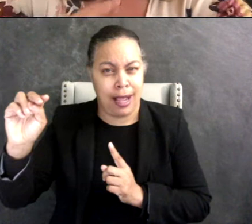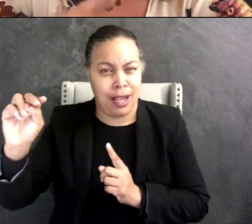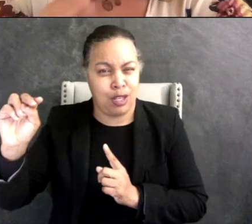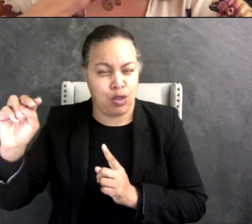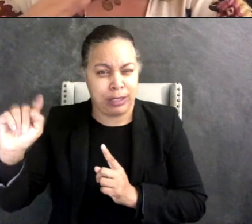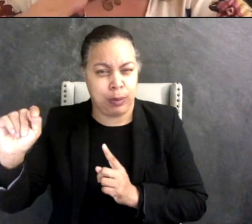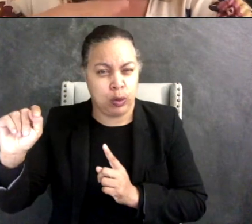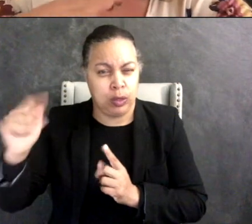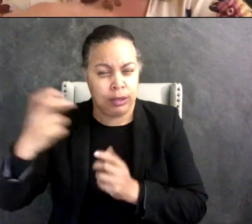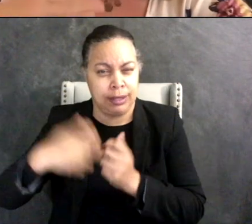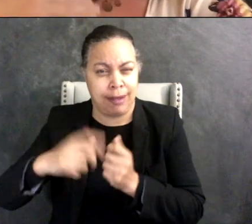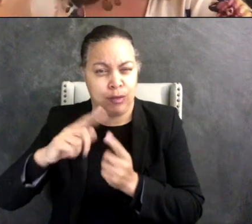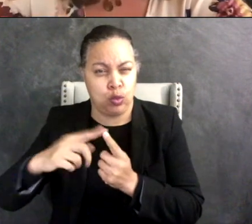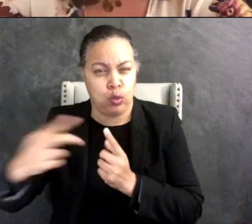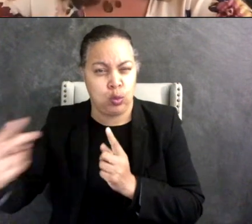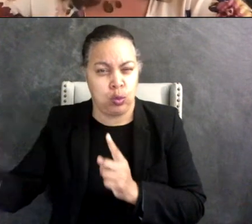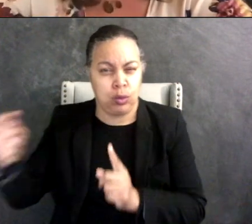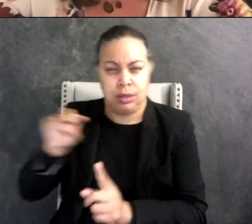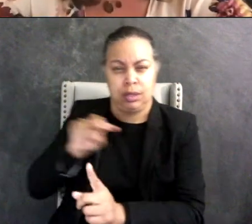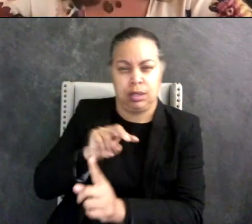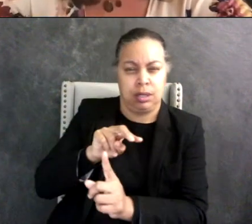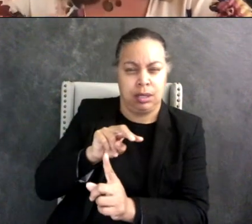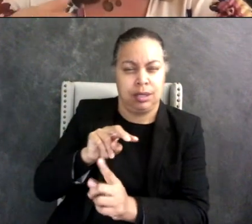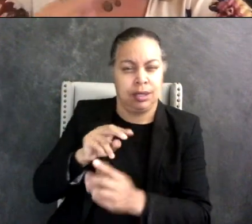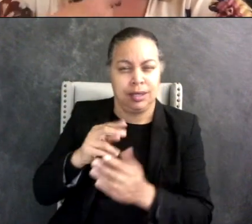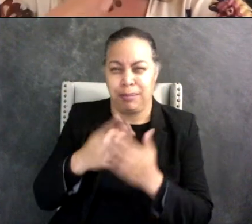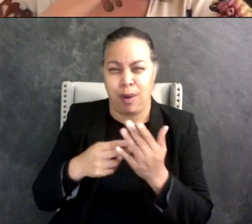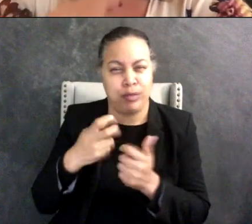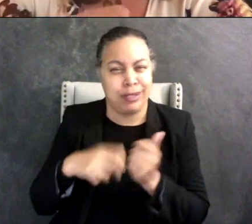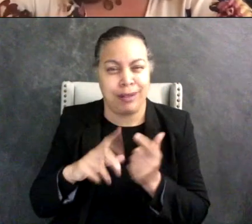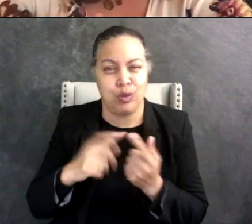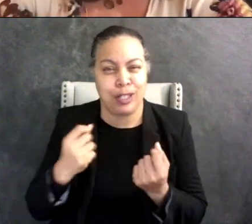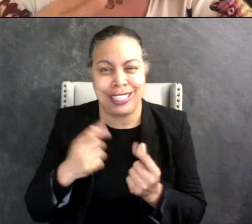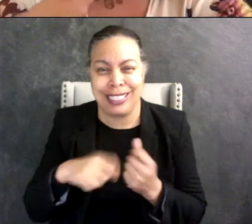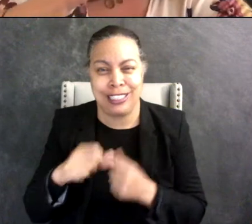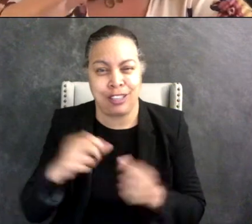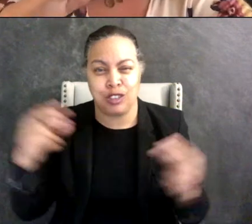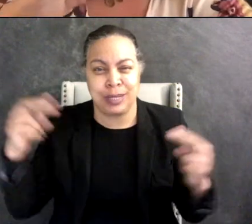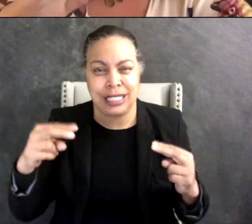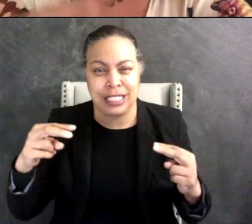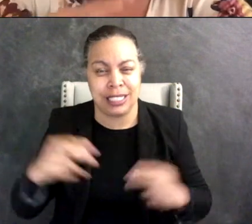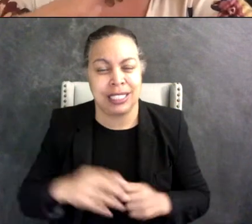we may have different ways of socializing and I think one of the key things in all of